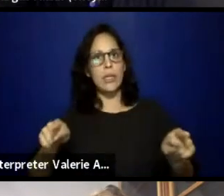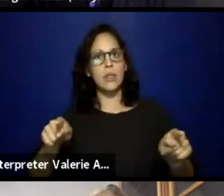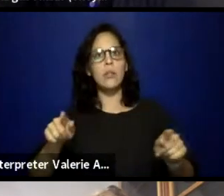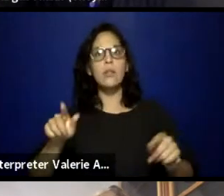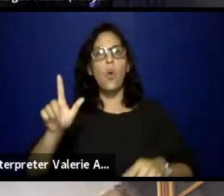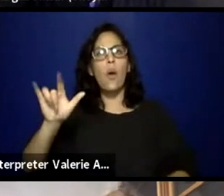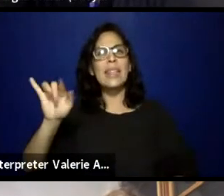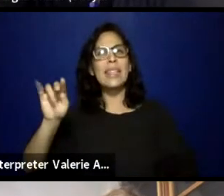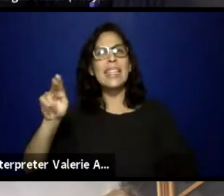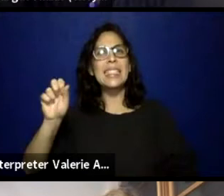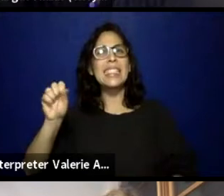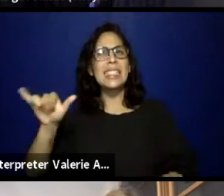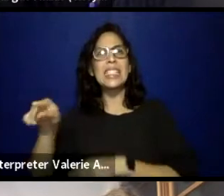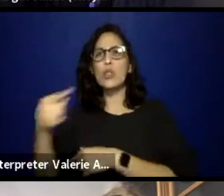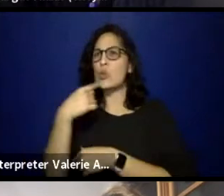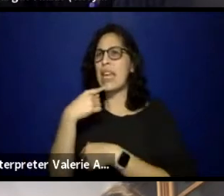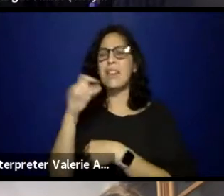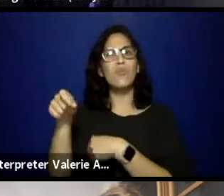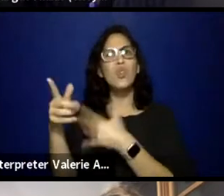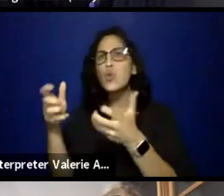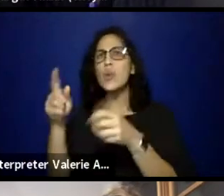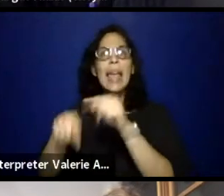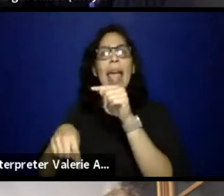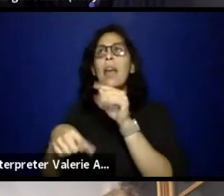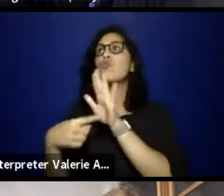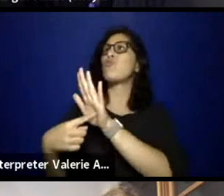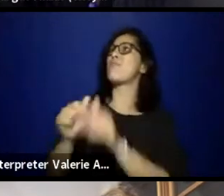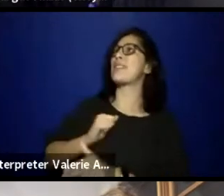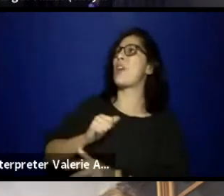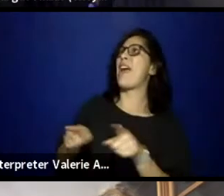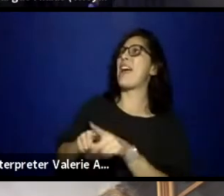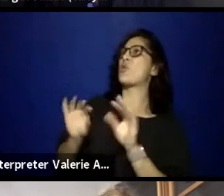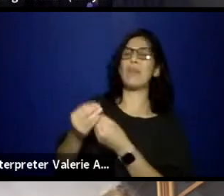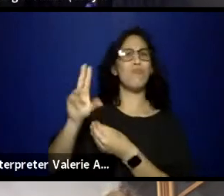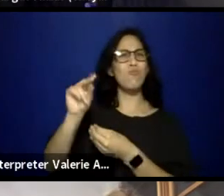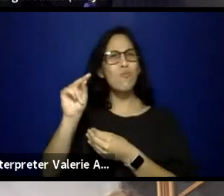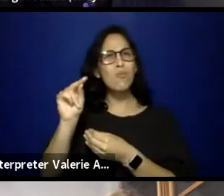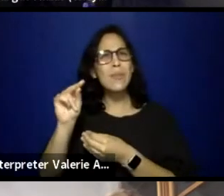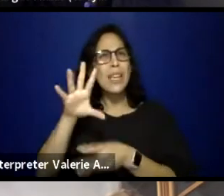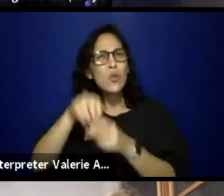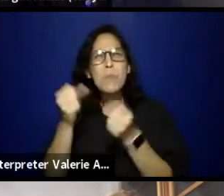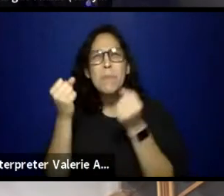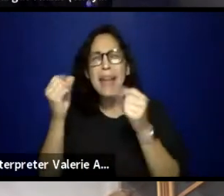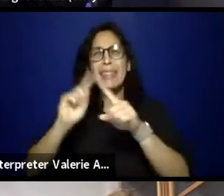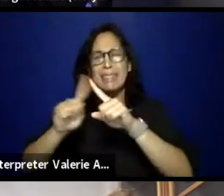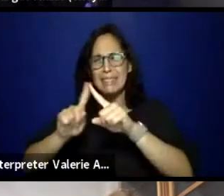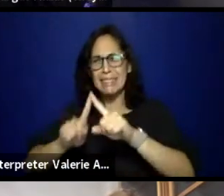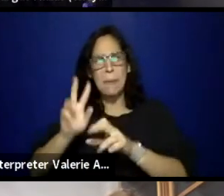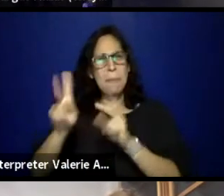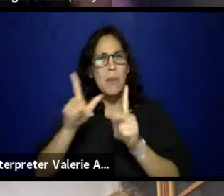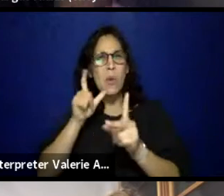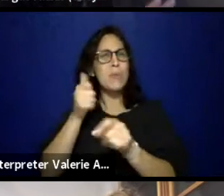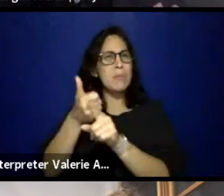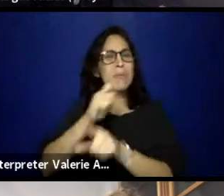because you can't speak for an organization. An organization is the sum of its parts. It's made up of the people who are pushing forward the mission.